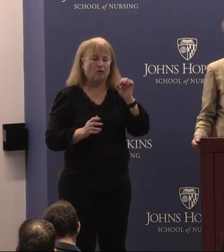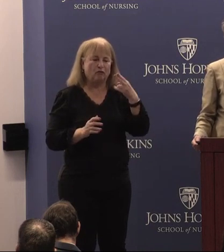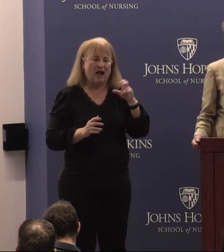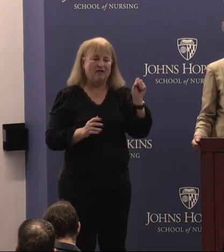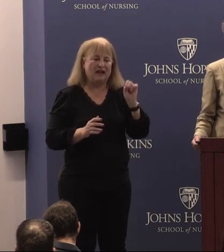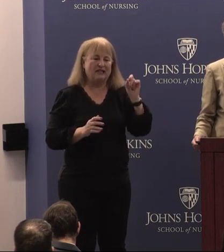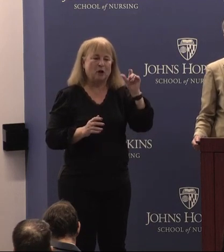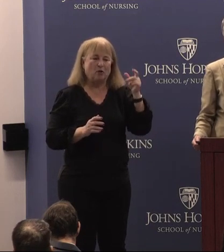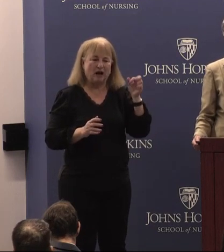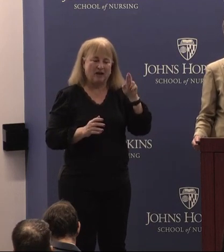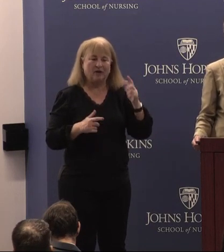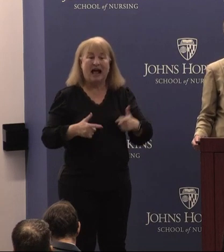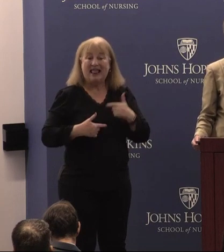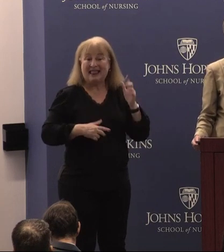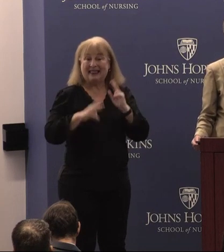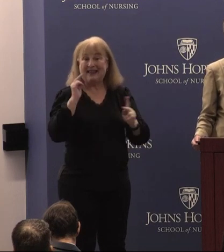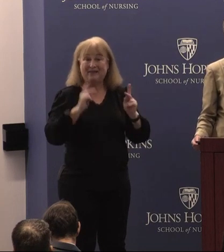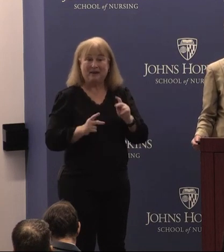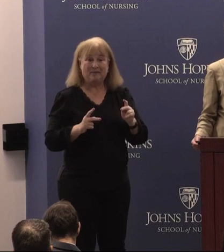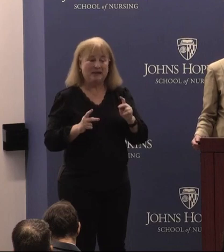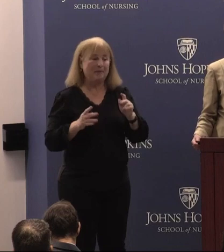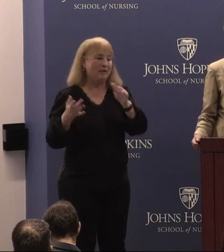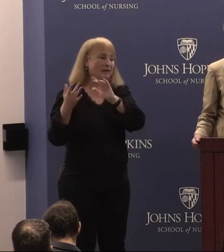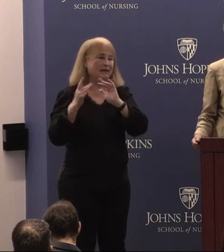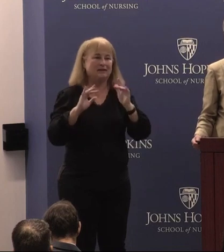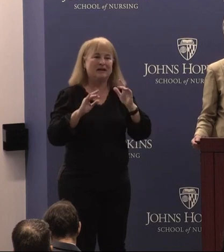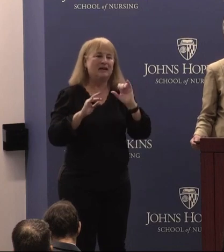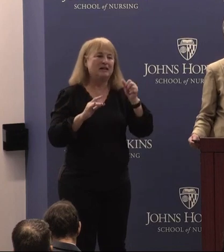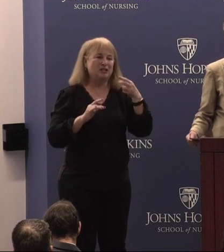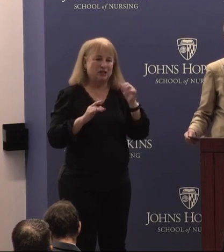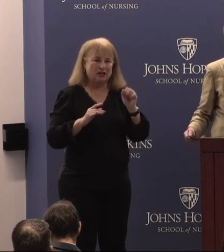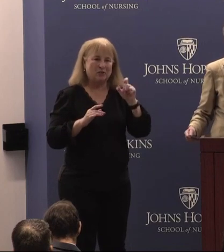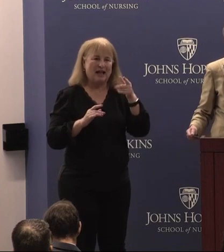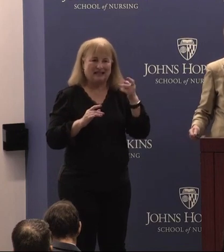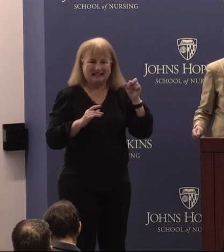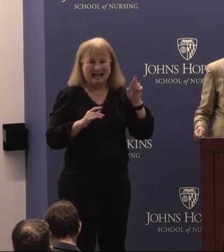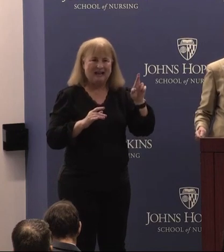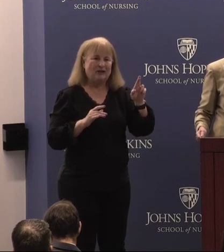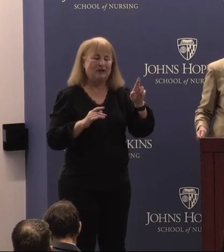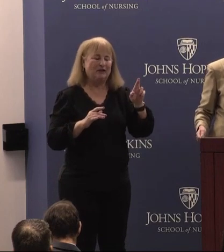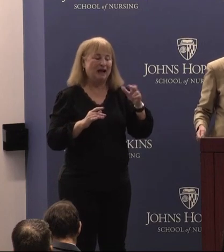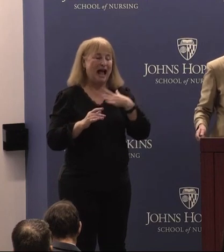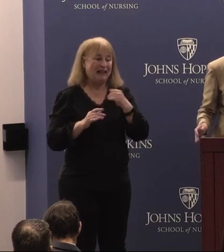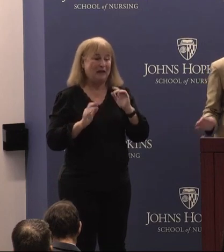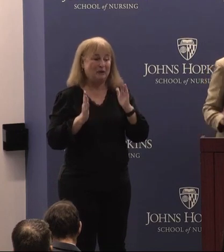the living people who are Annette Del Roel and Joshua Liner. I'd like to present you with two